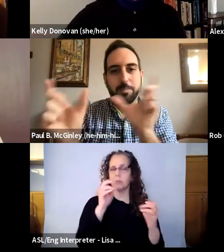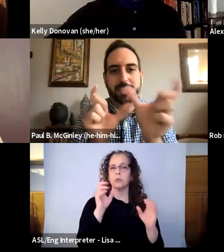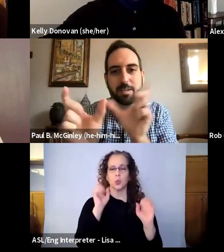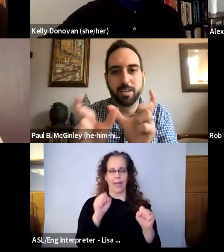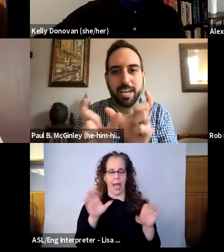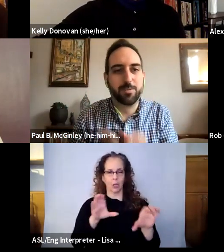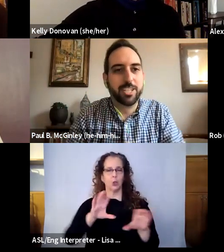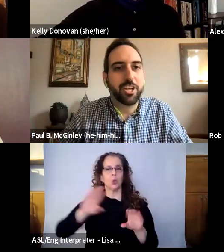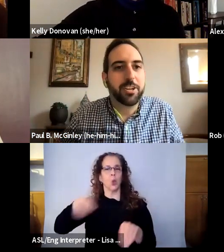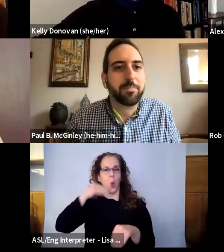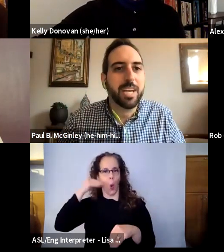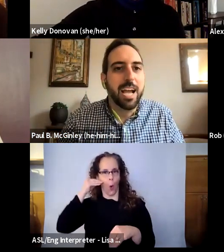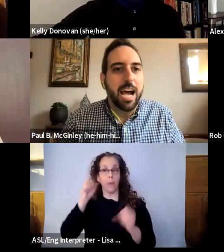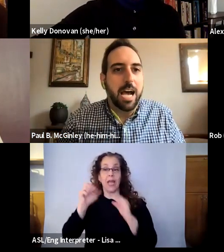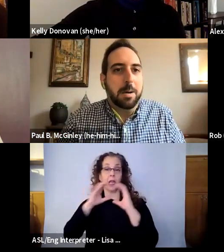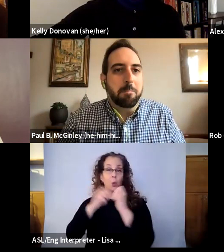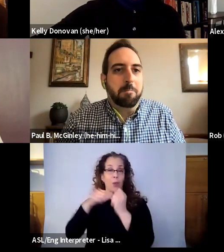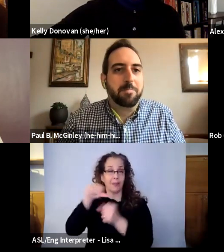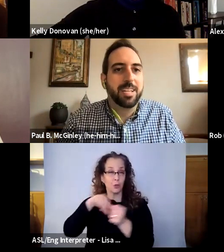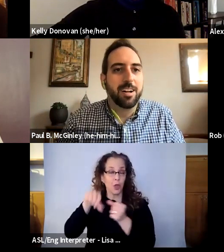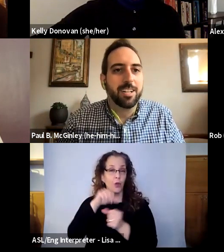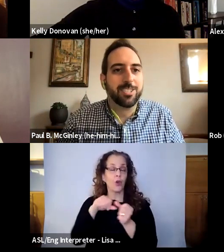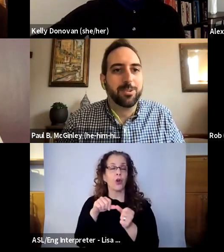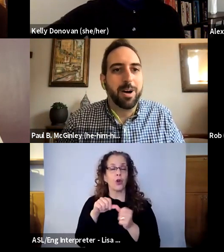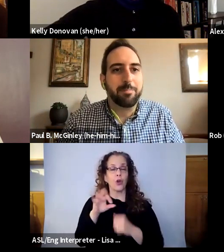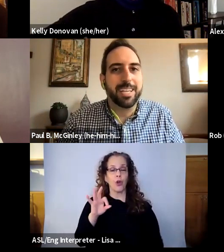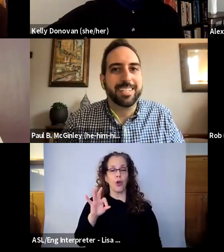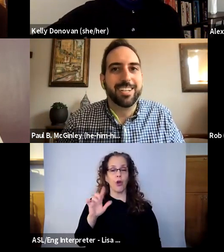be in communication with each other. I'll also pop in